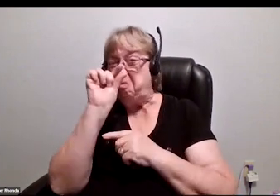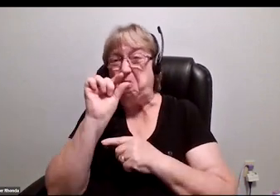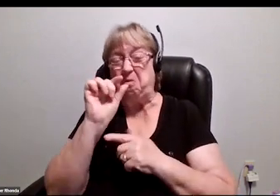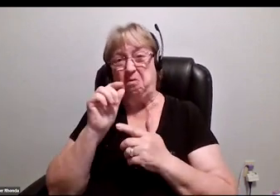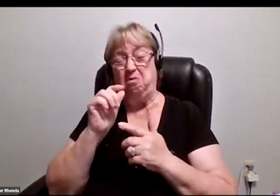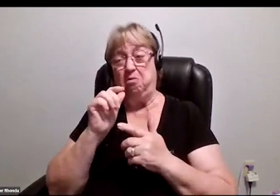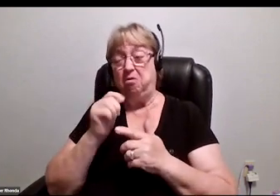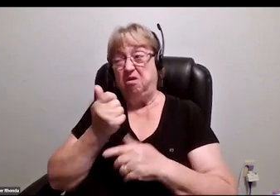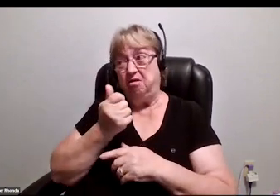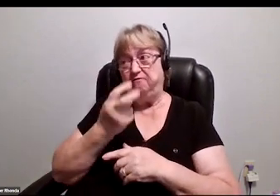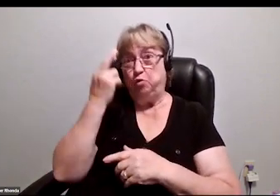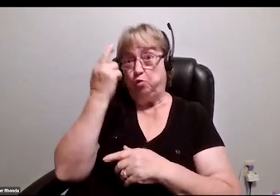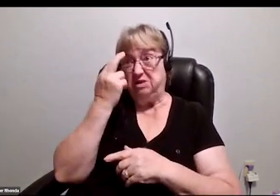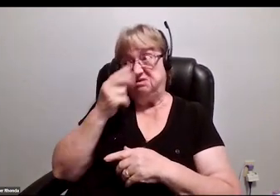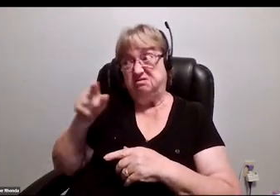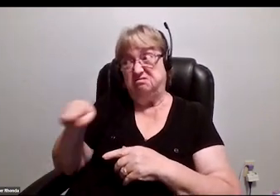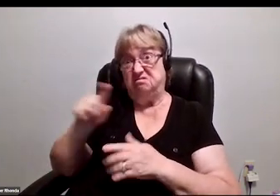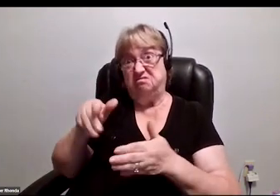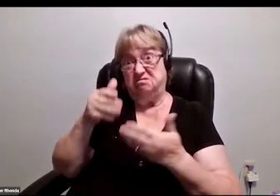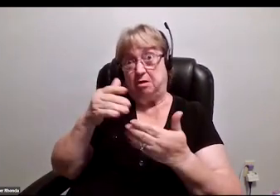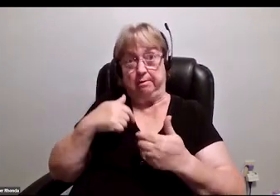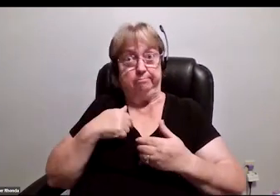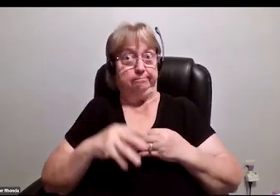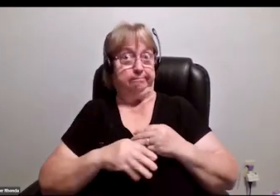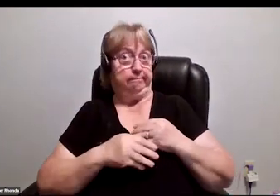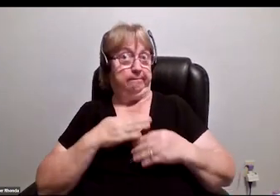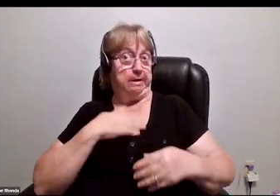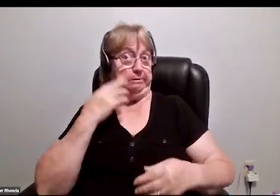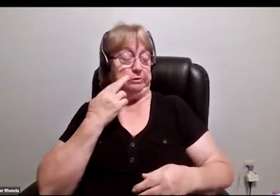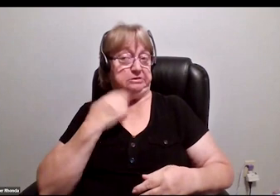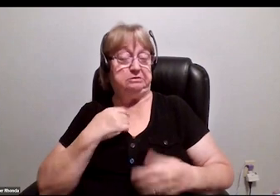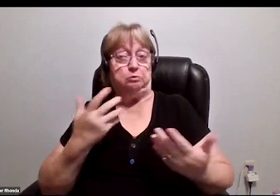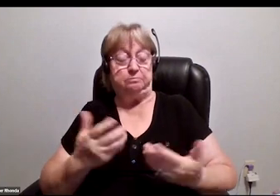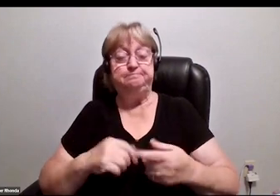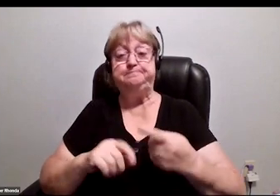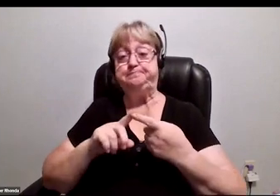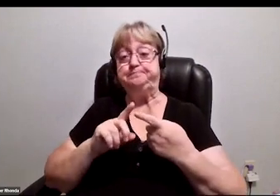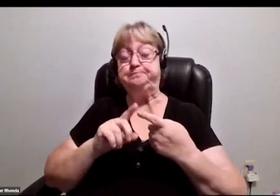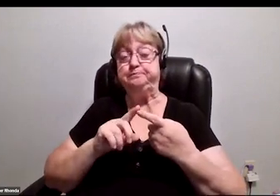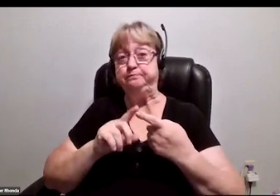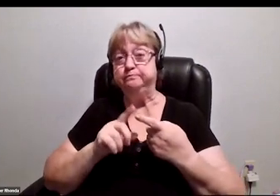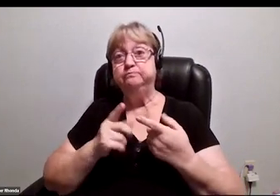that I added on are these. One, there are the stigma barriers of a lot of folks